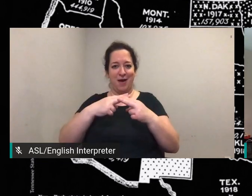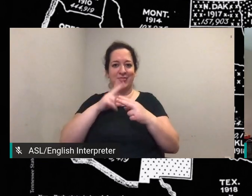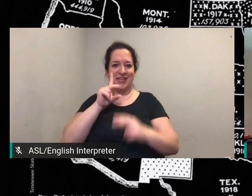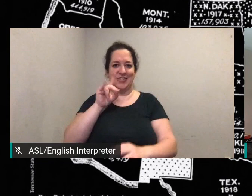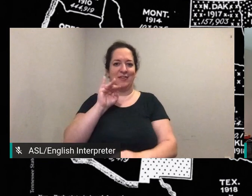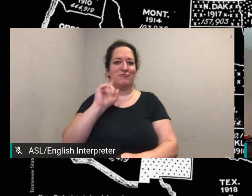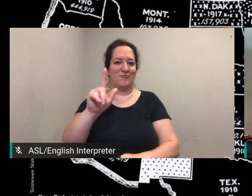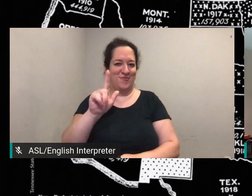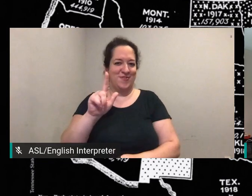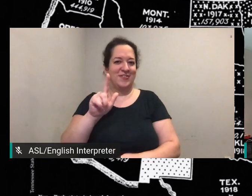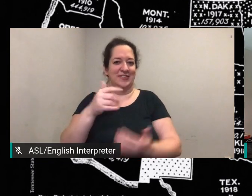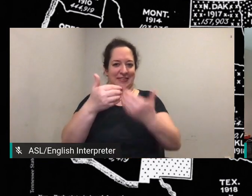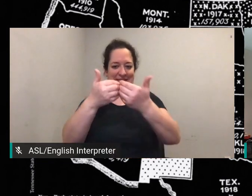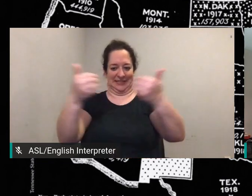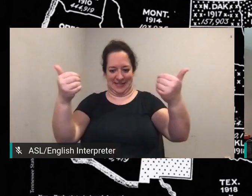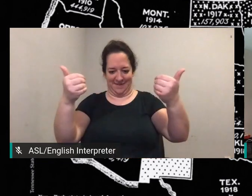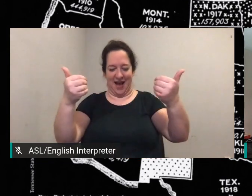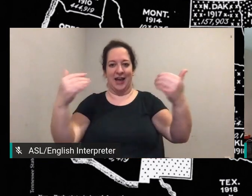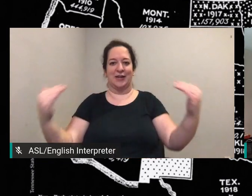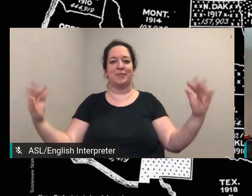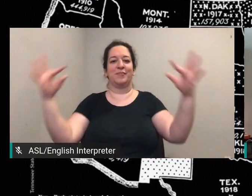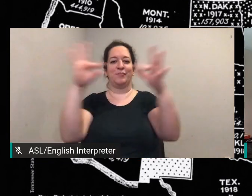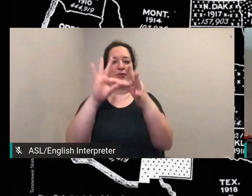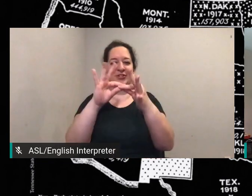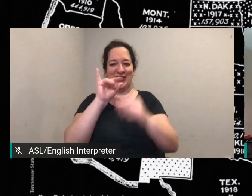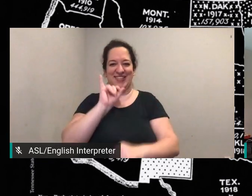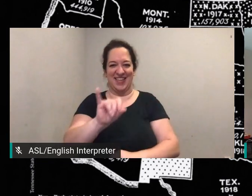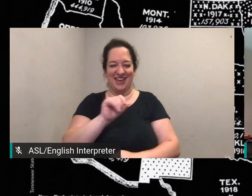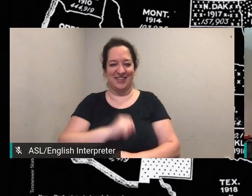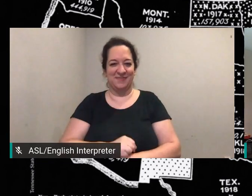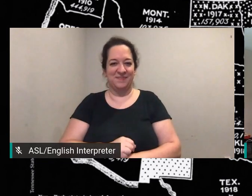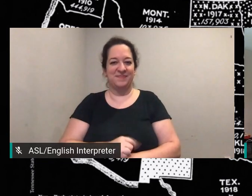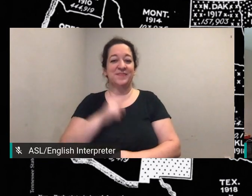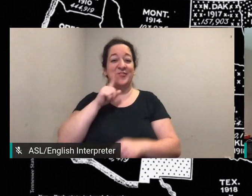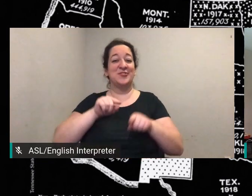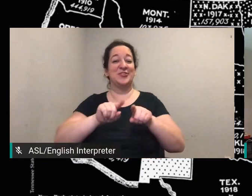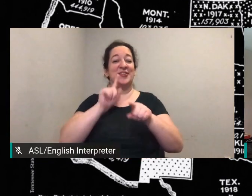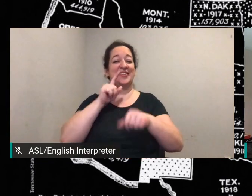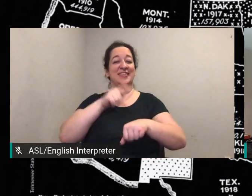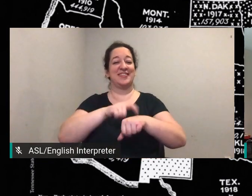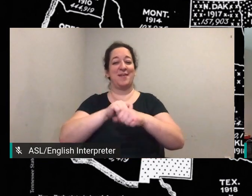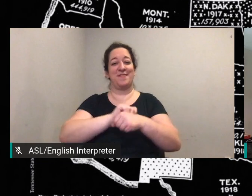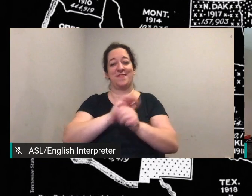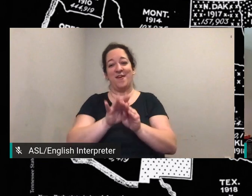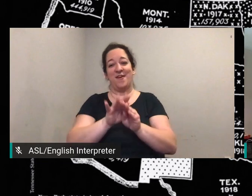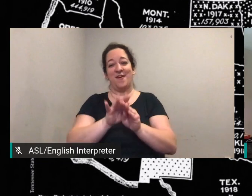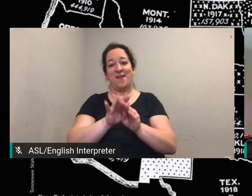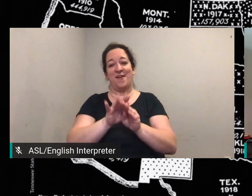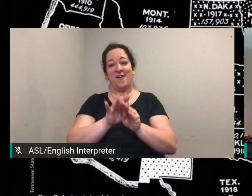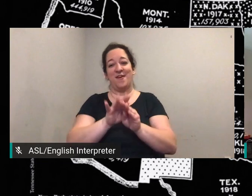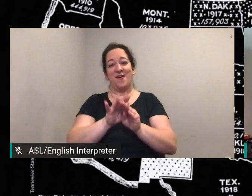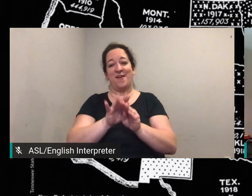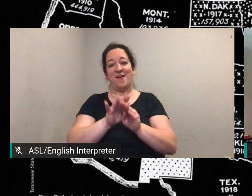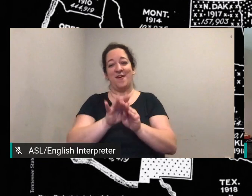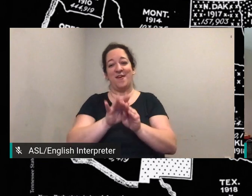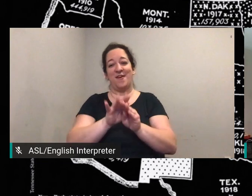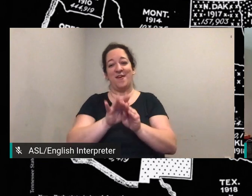connections in this time of covid and social distancing how do we make sure that we're including